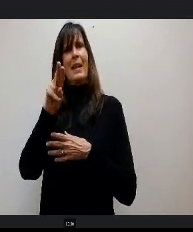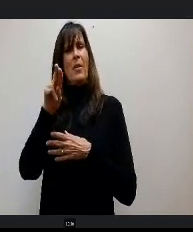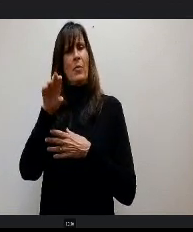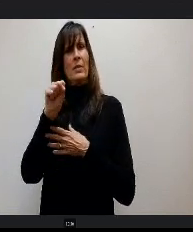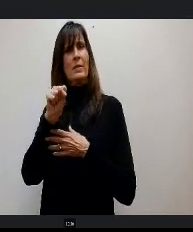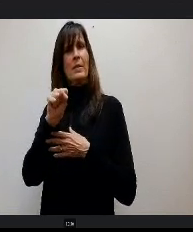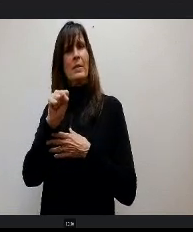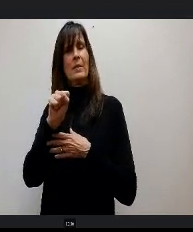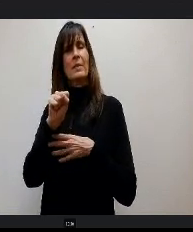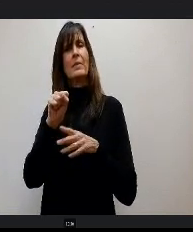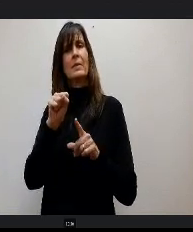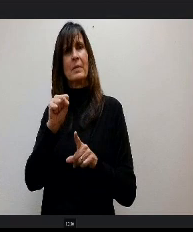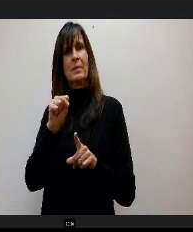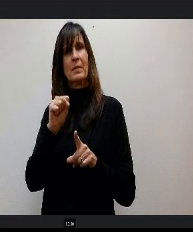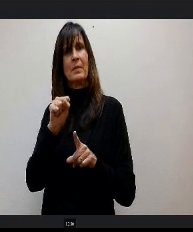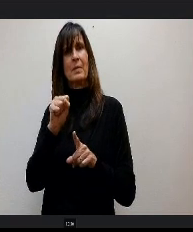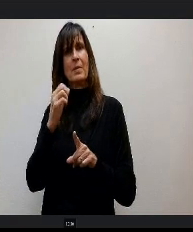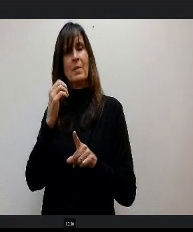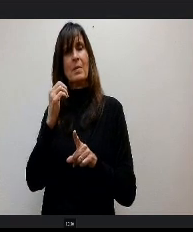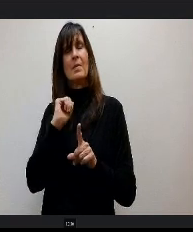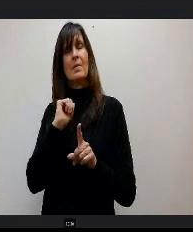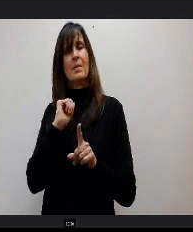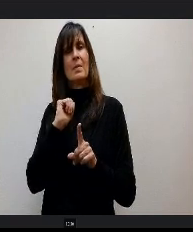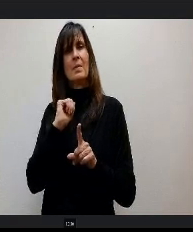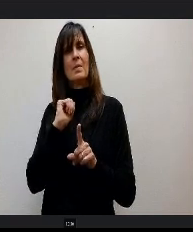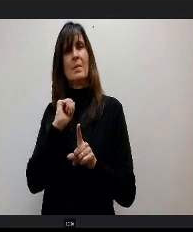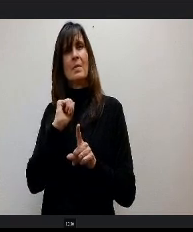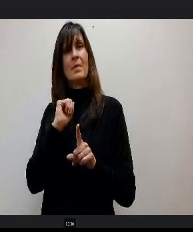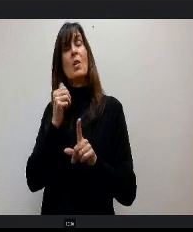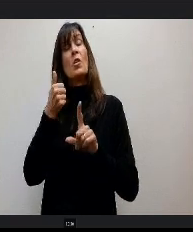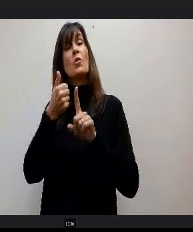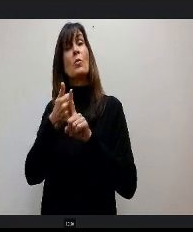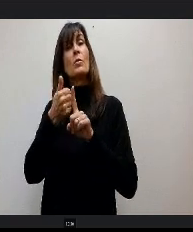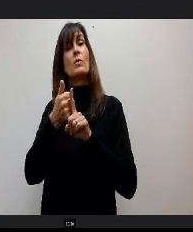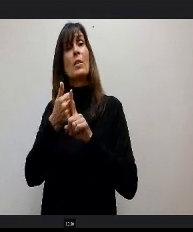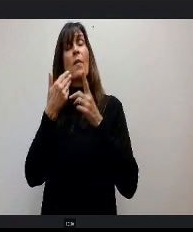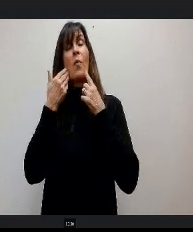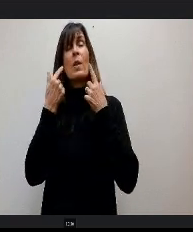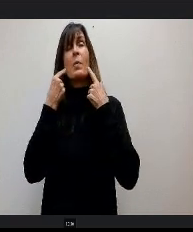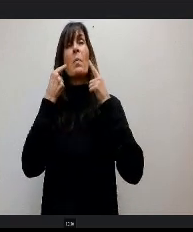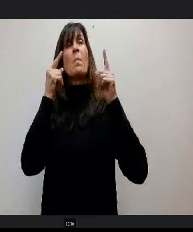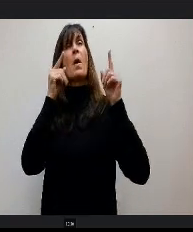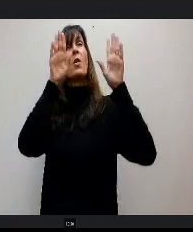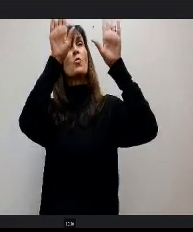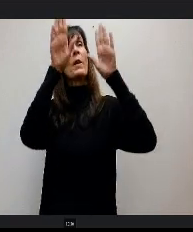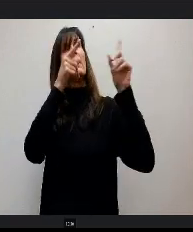“Do not despise the bottom rungs in the ascent to greatness.” The journey to success is difficult and it